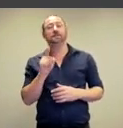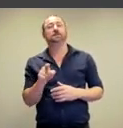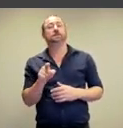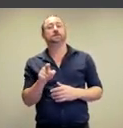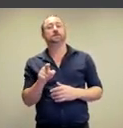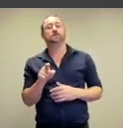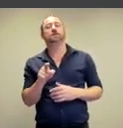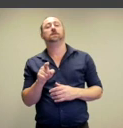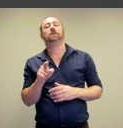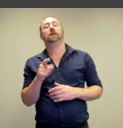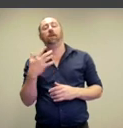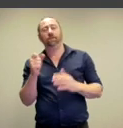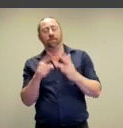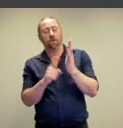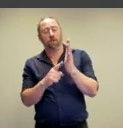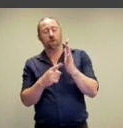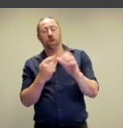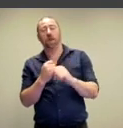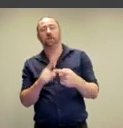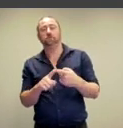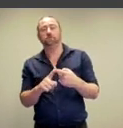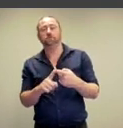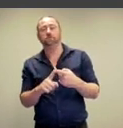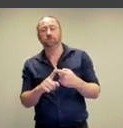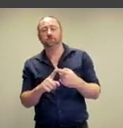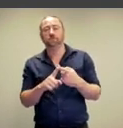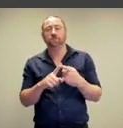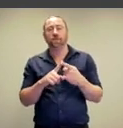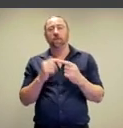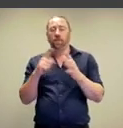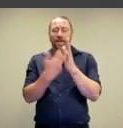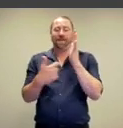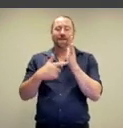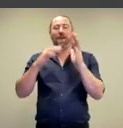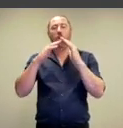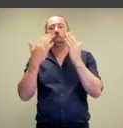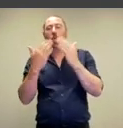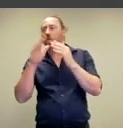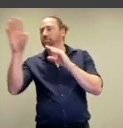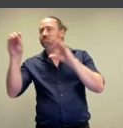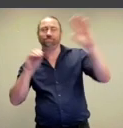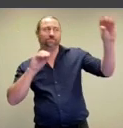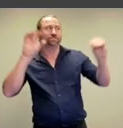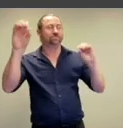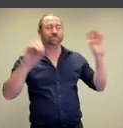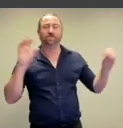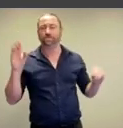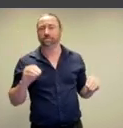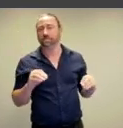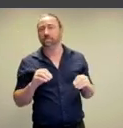In this work, she has collaged together snippets from different art world